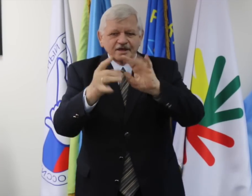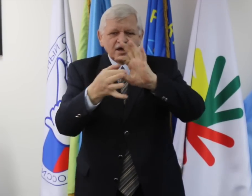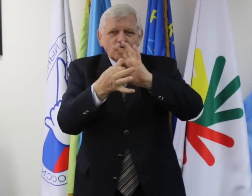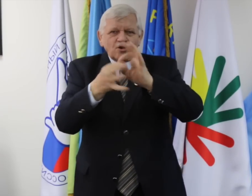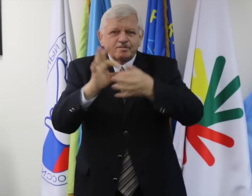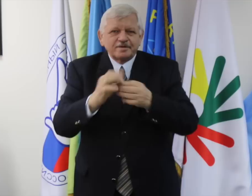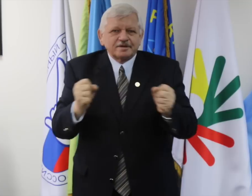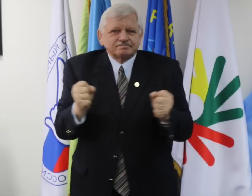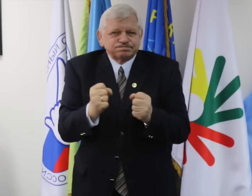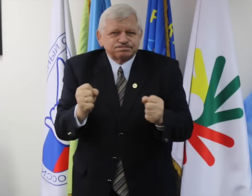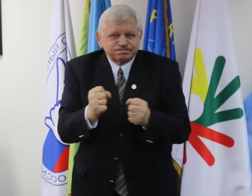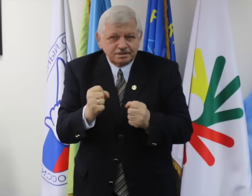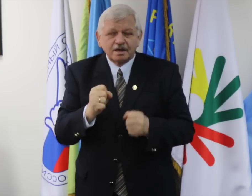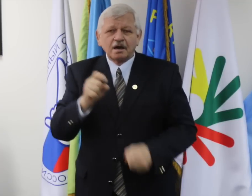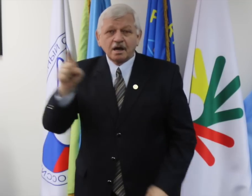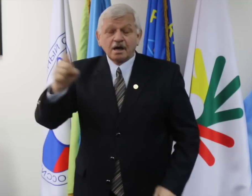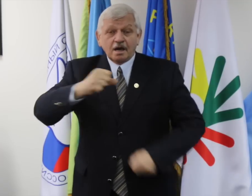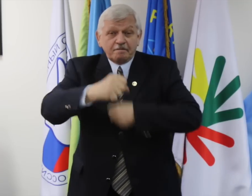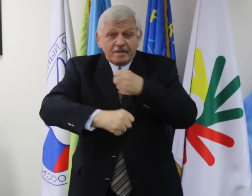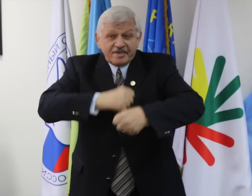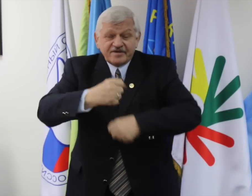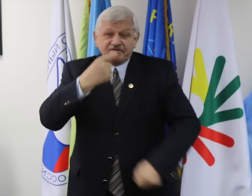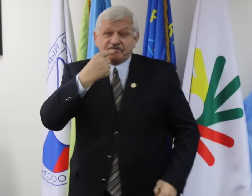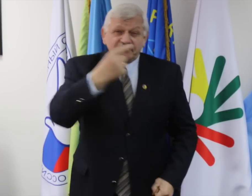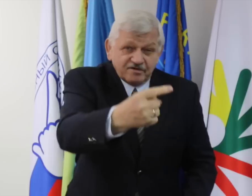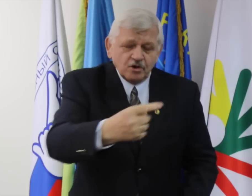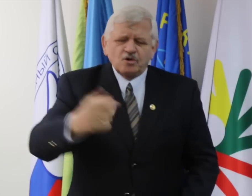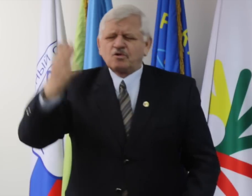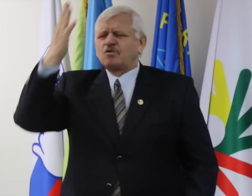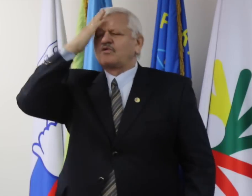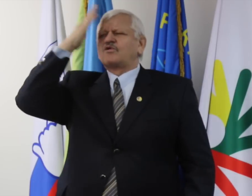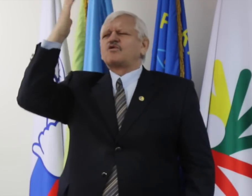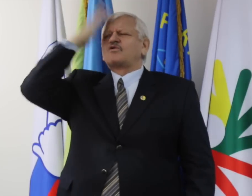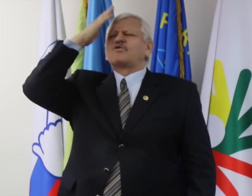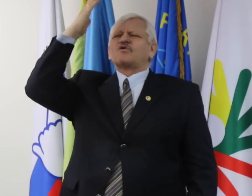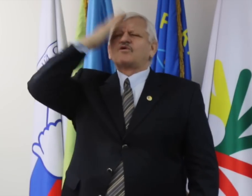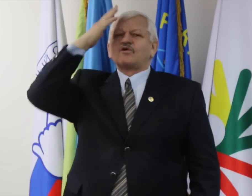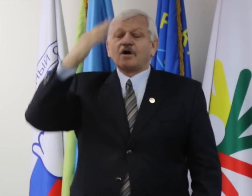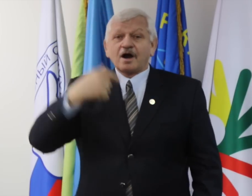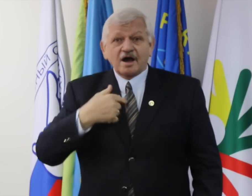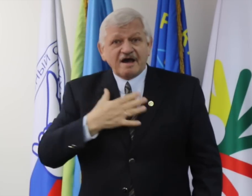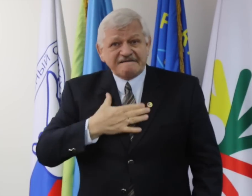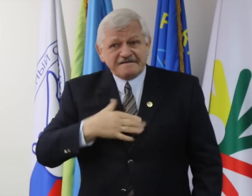I inquired whether he is aware of the upcoming Winter Deaflympics in Khanty-Mansiysk or not. Medvedev’s response was: “Yes, I certainly do”.